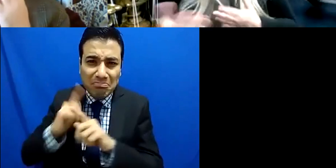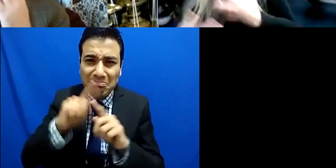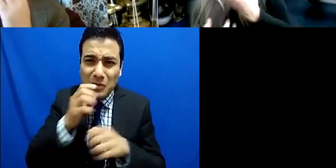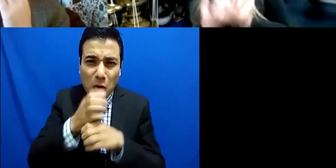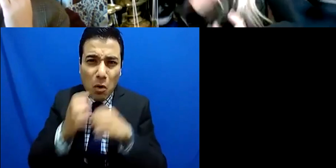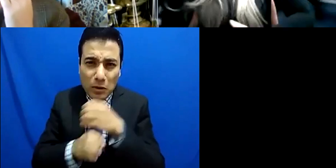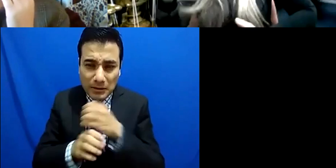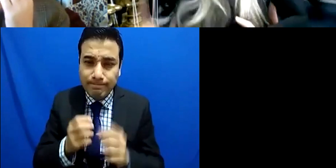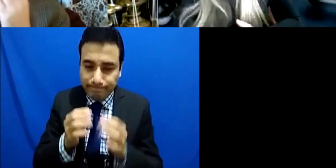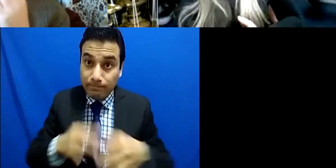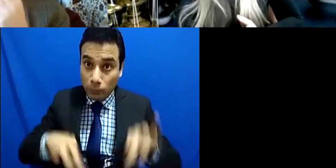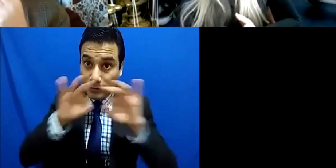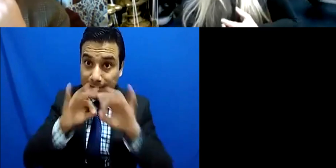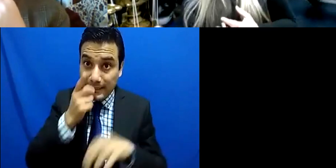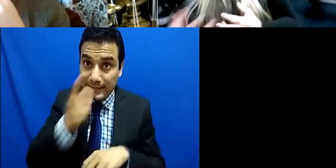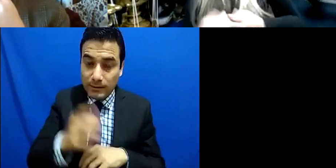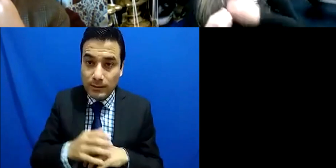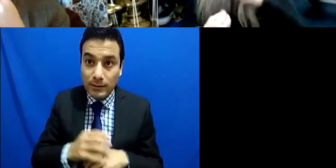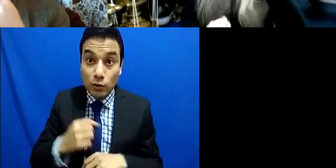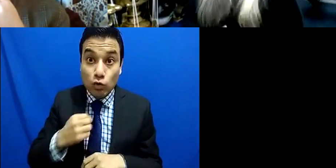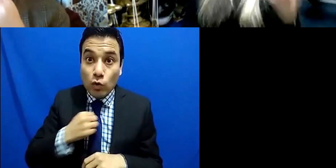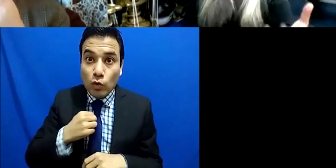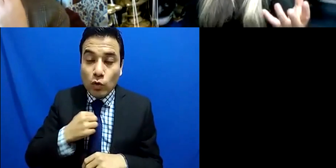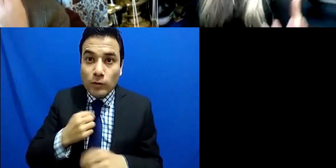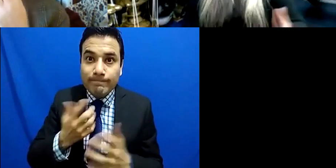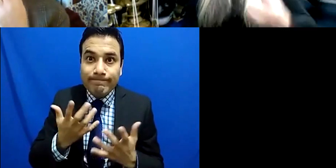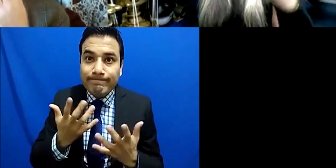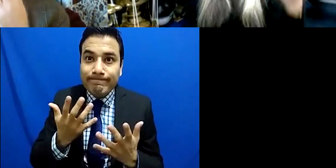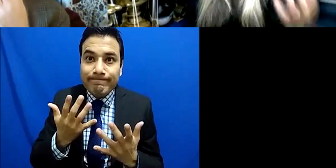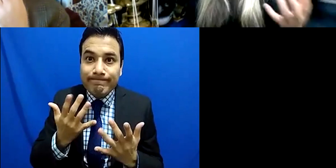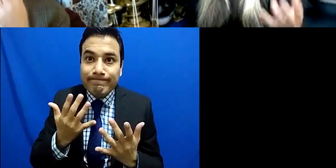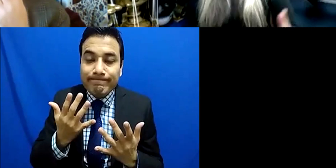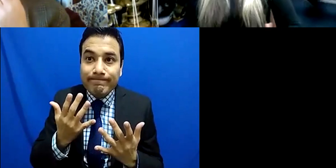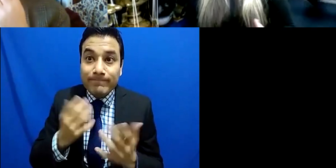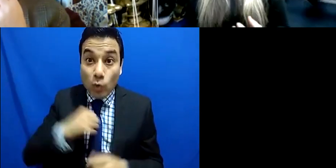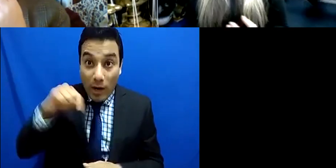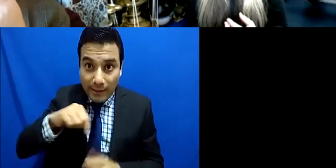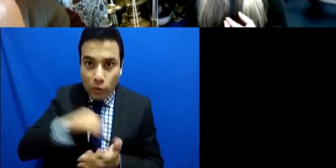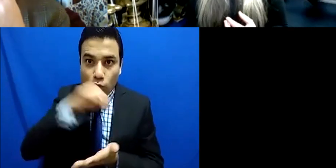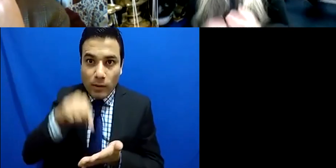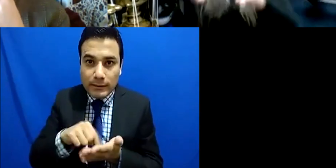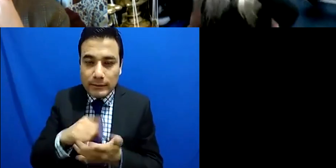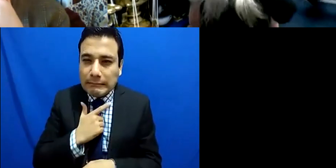this is where I feel my skills are this is where I feel I can create an impact and you know rather